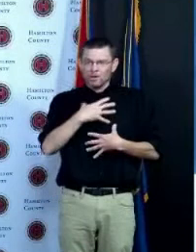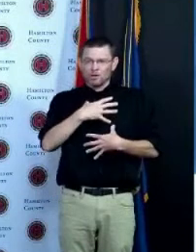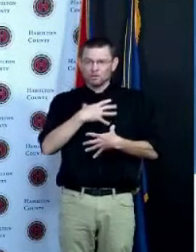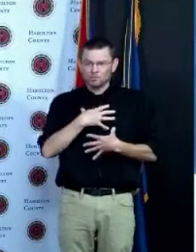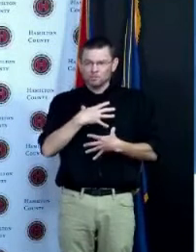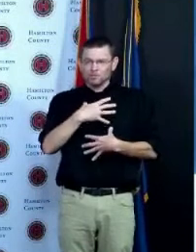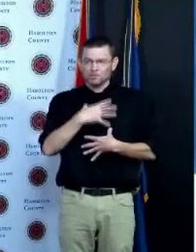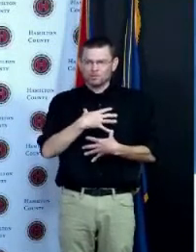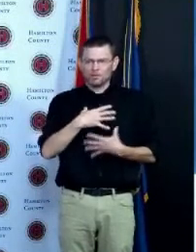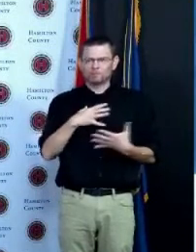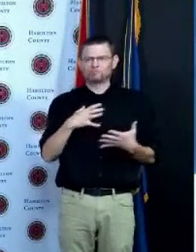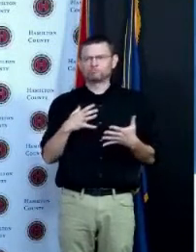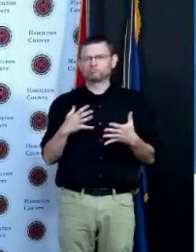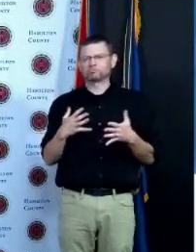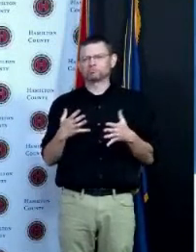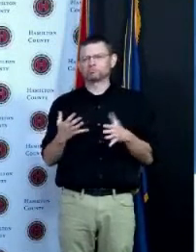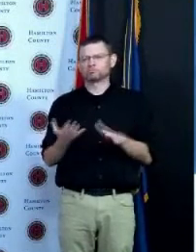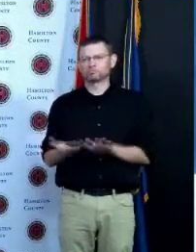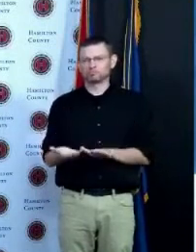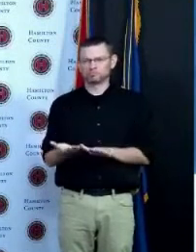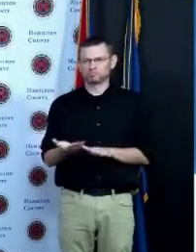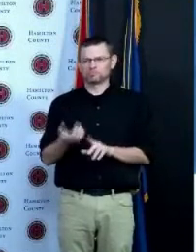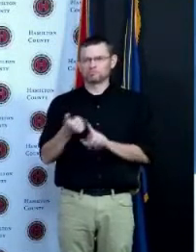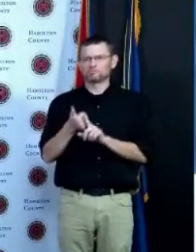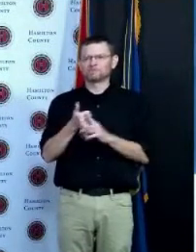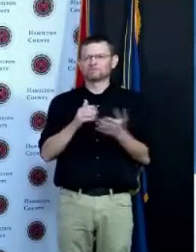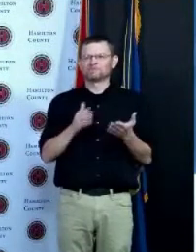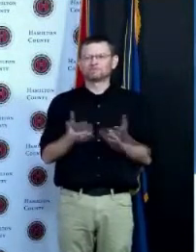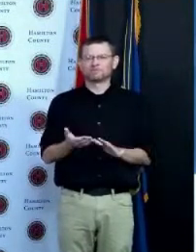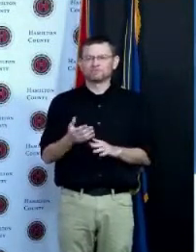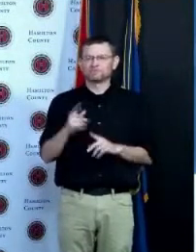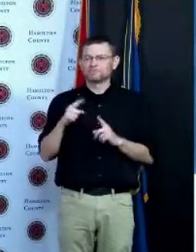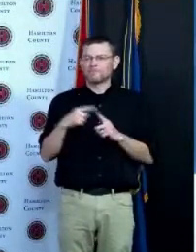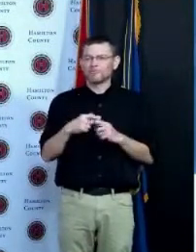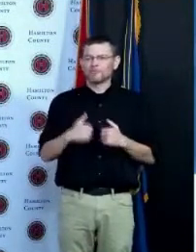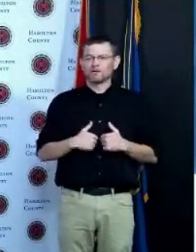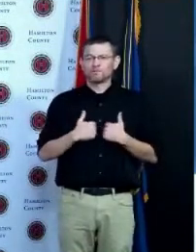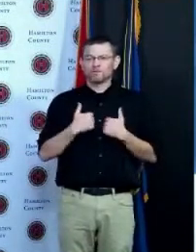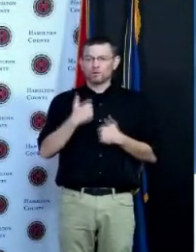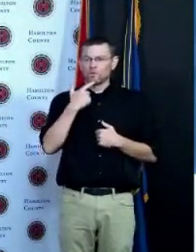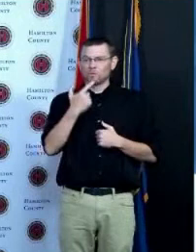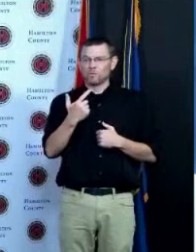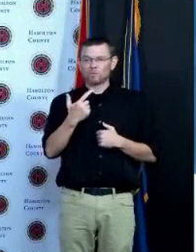tell everyone that I can that when you live in the 21st century take advantage of the things